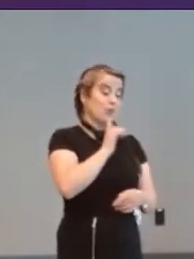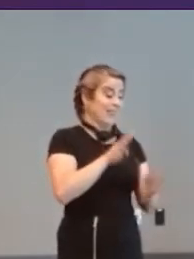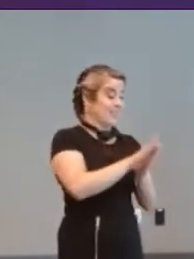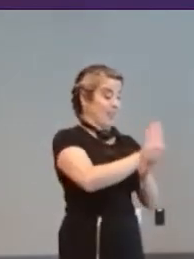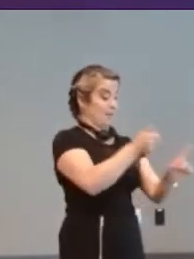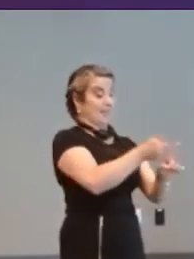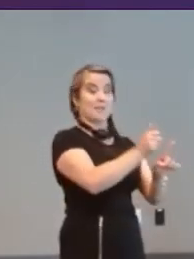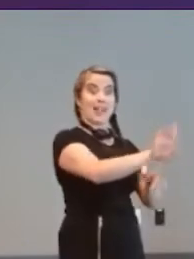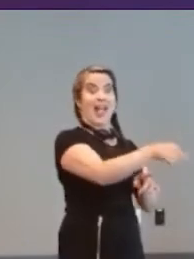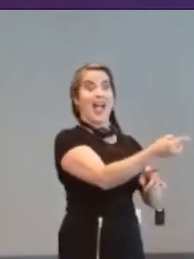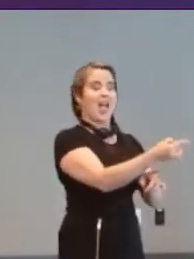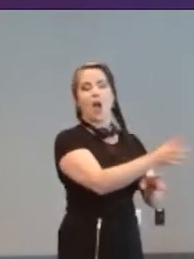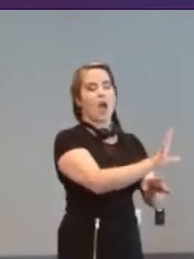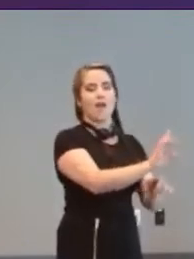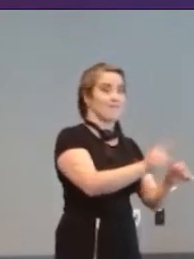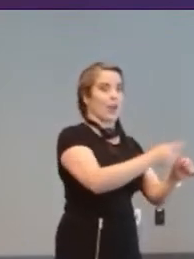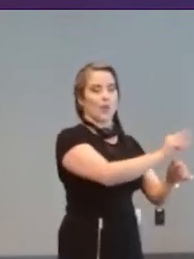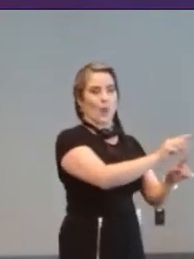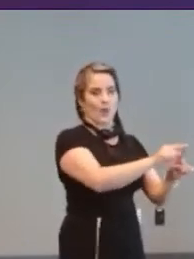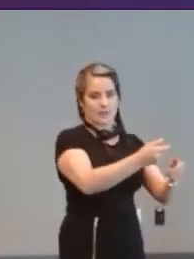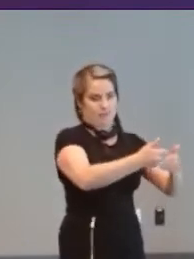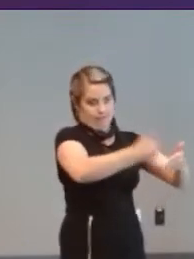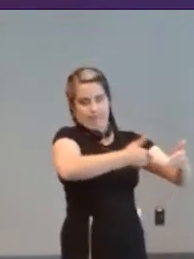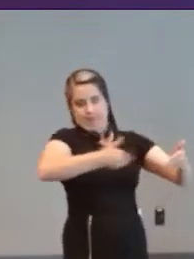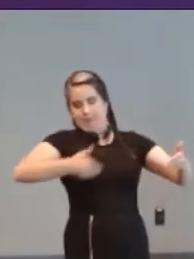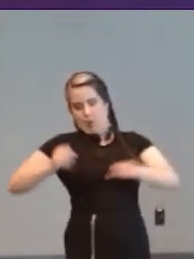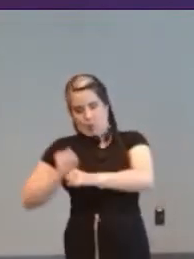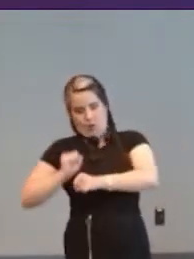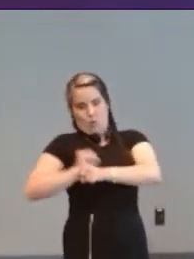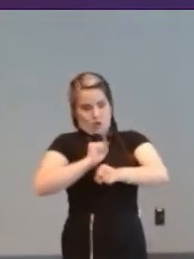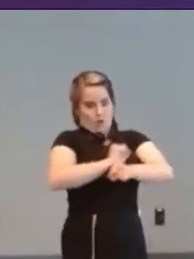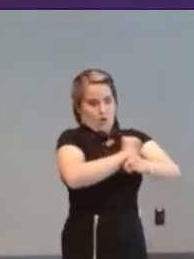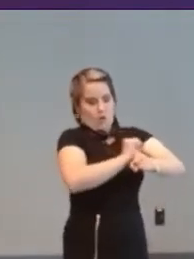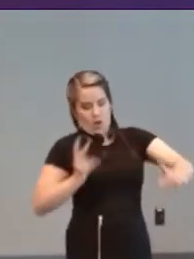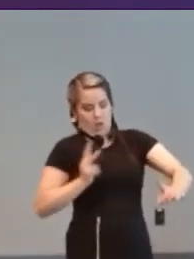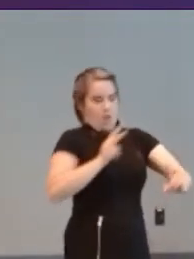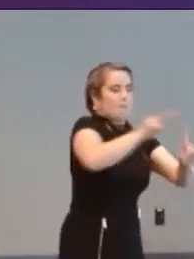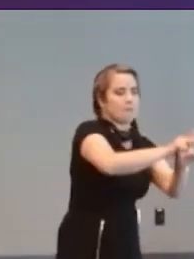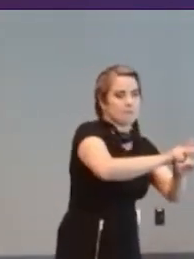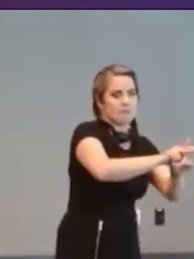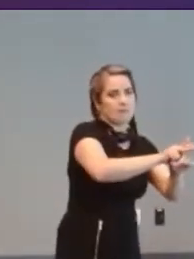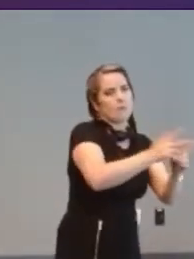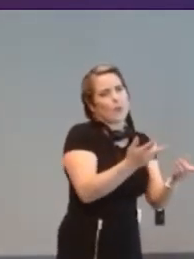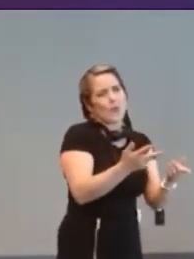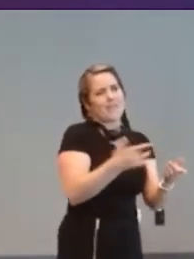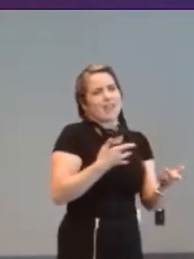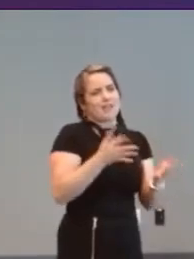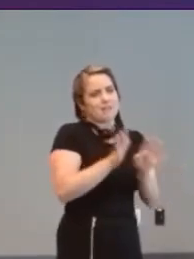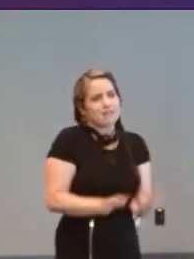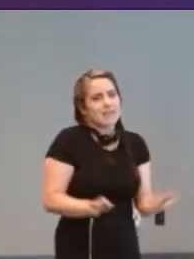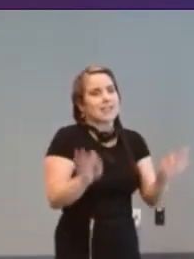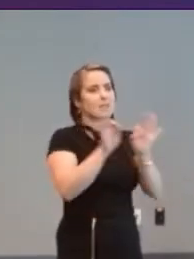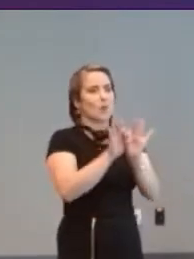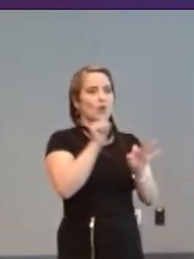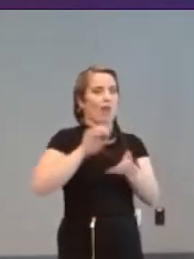that has been really effective for people, so I do think it's wise to at least not rule out something